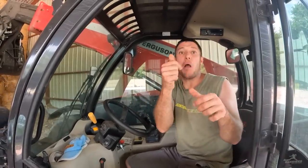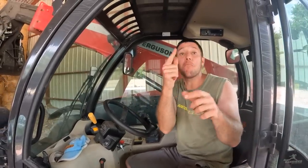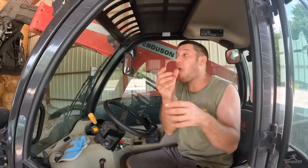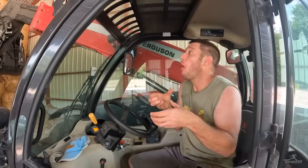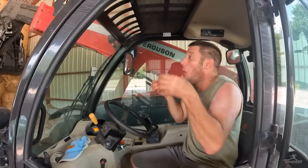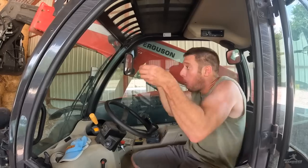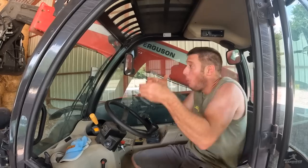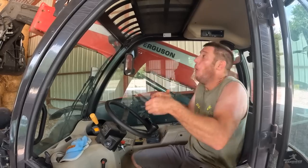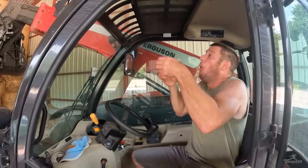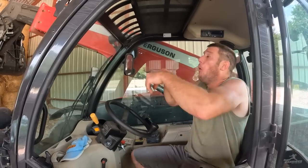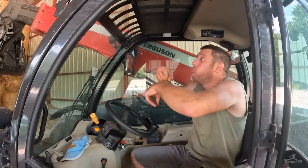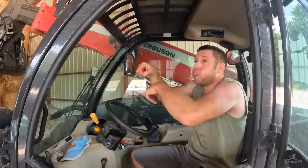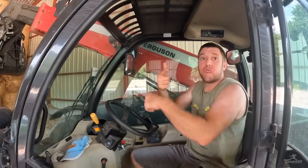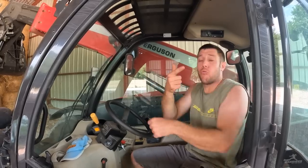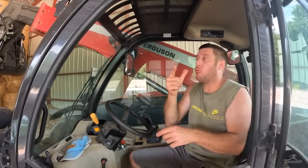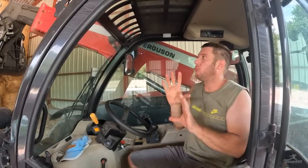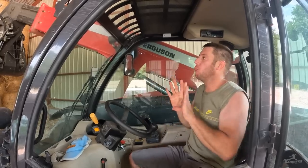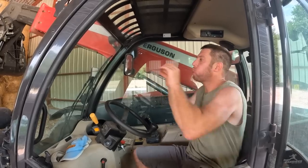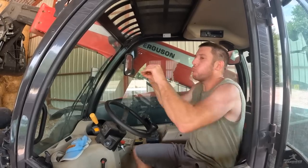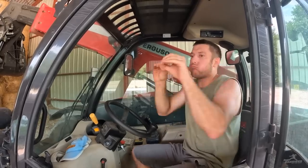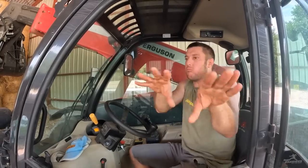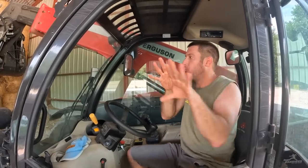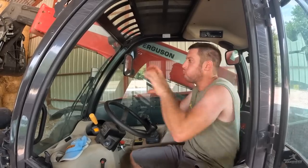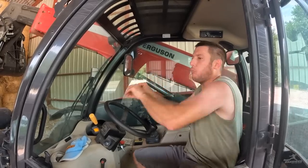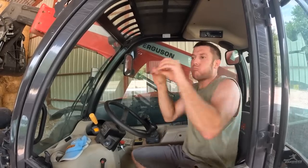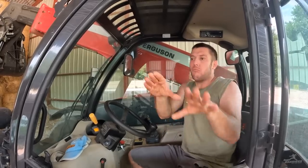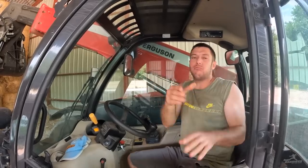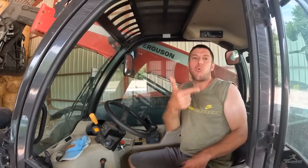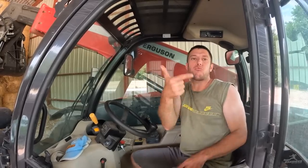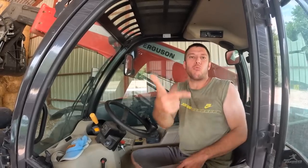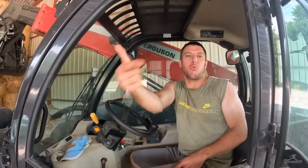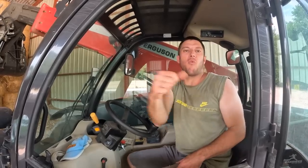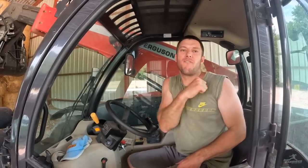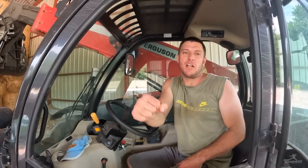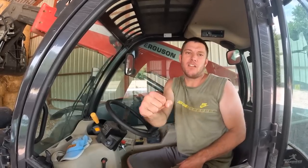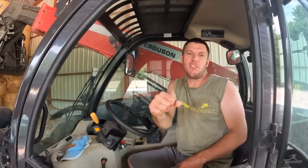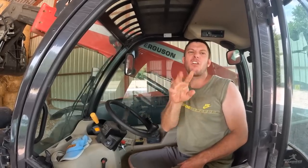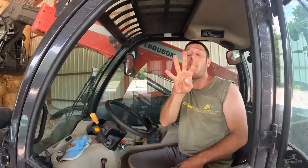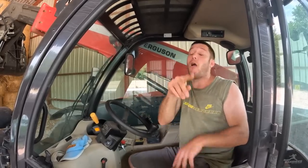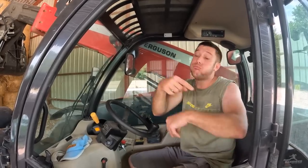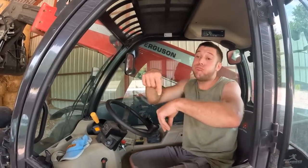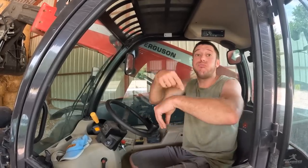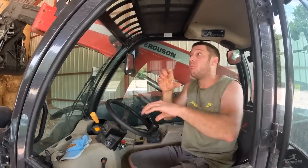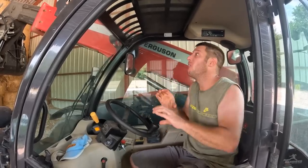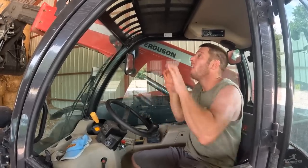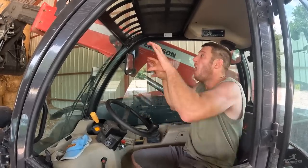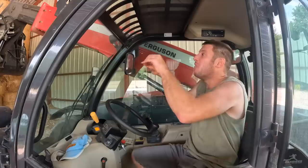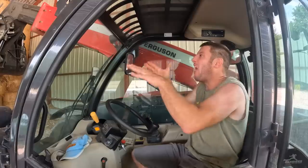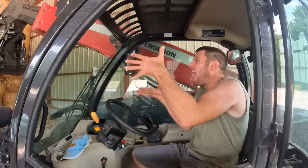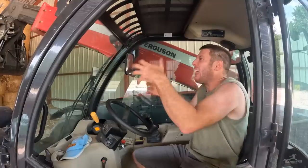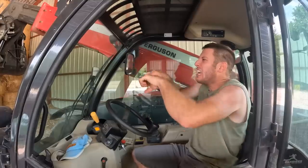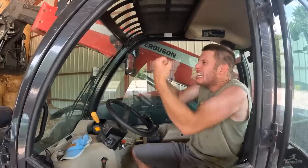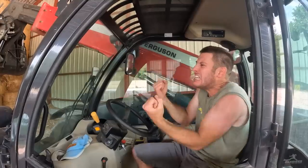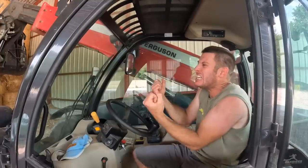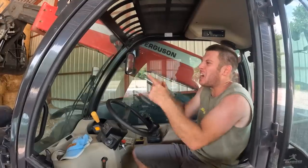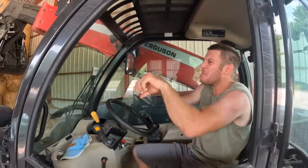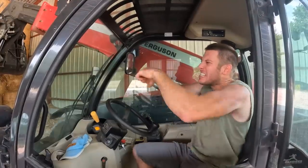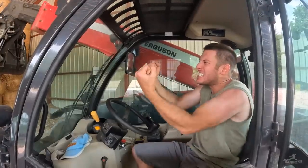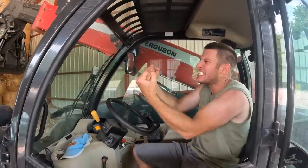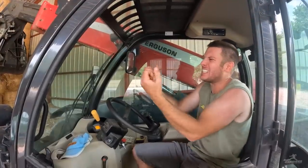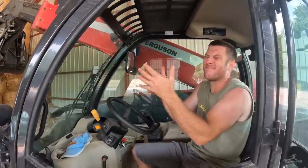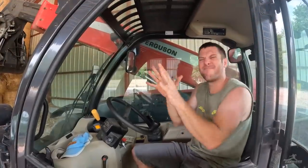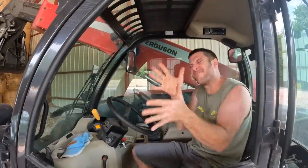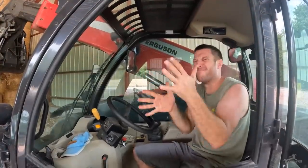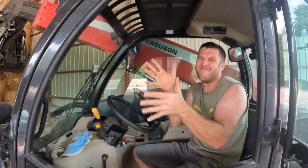but it takes longer because of falling and breakage.